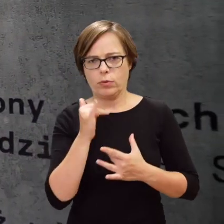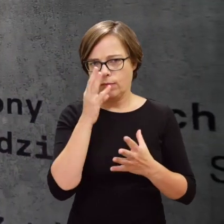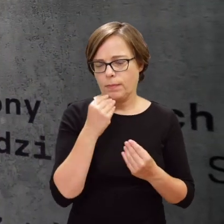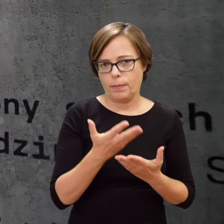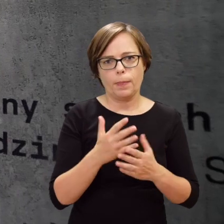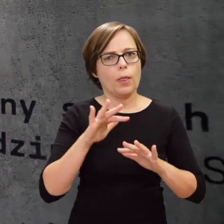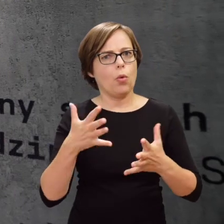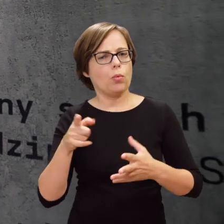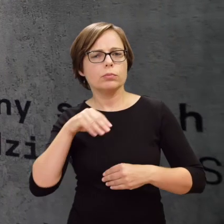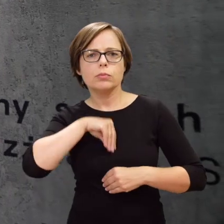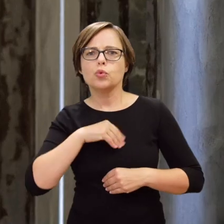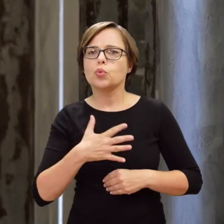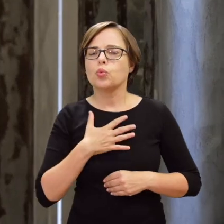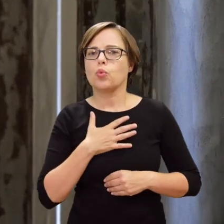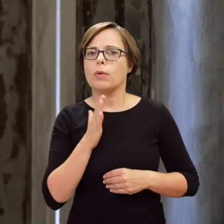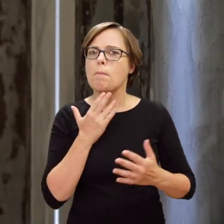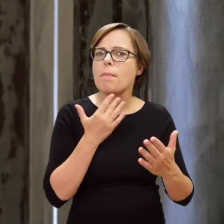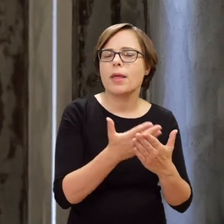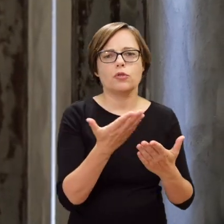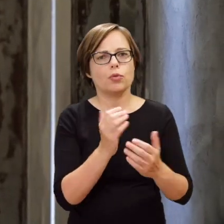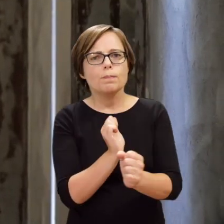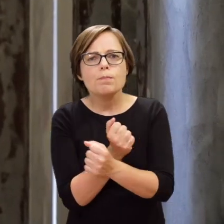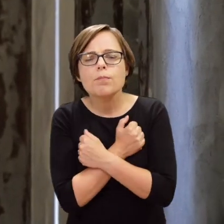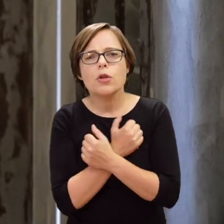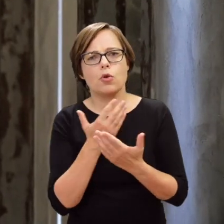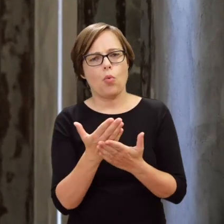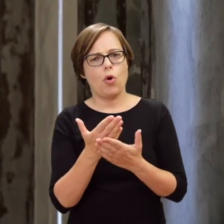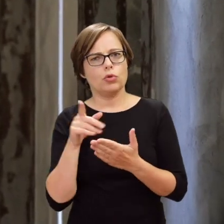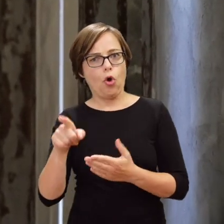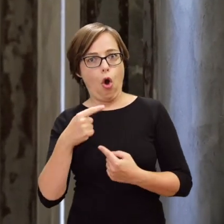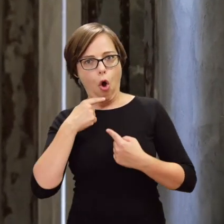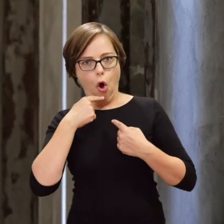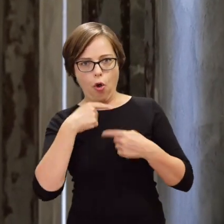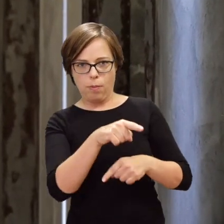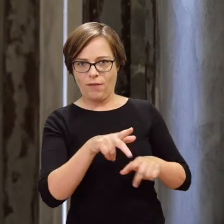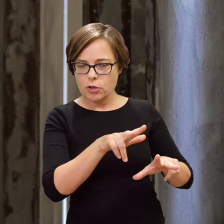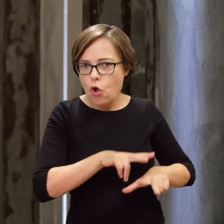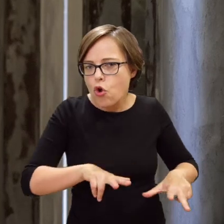on their need to feel close to another person, on their sense of responsibility for their relatives,